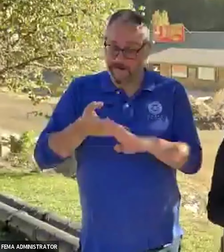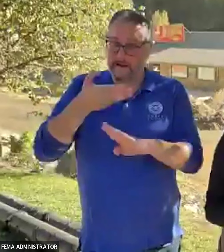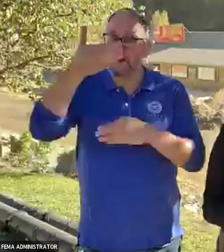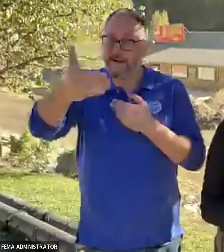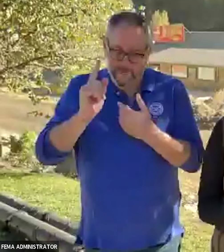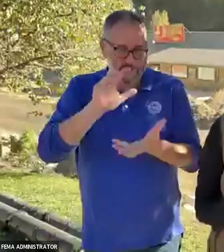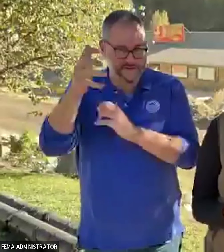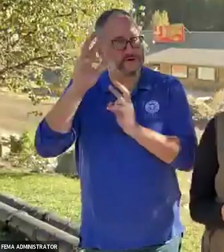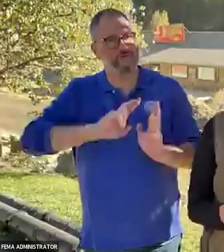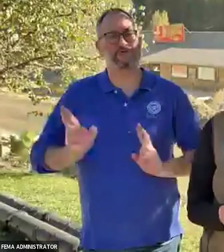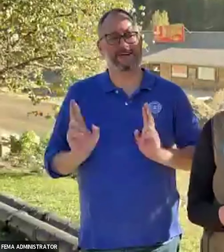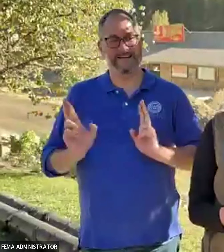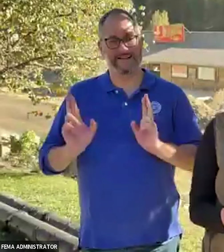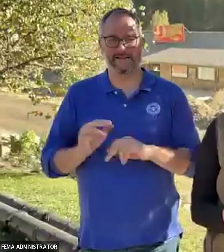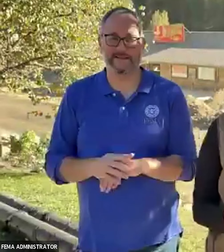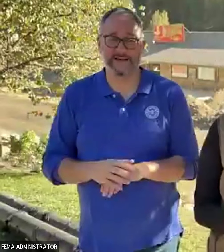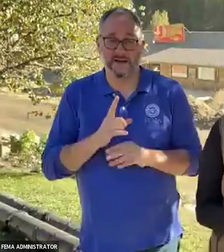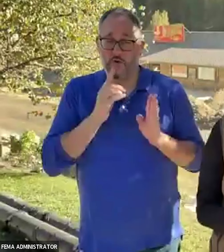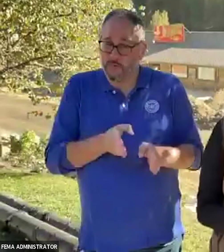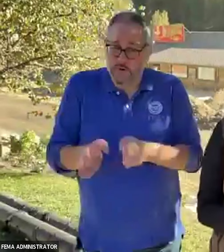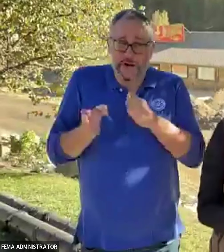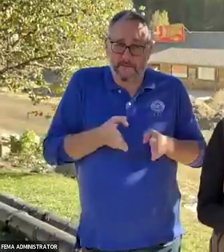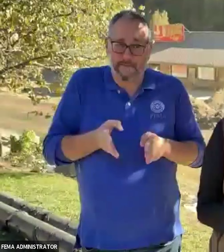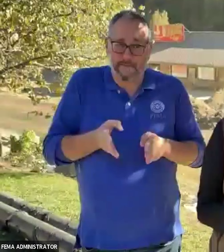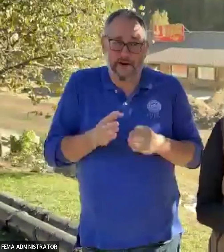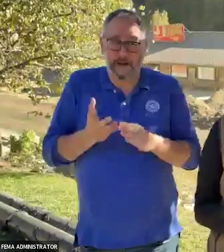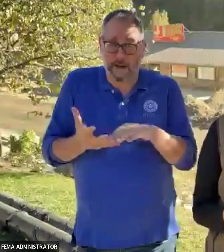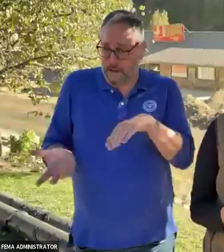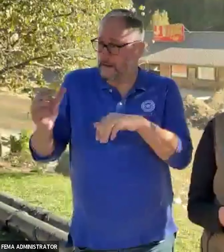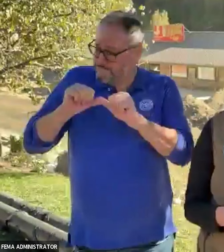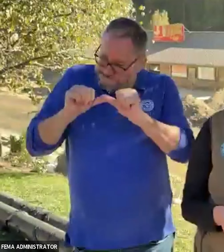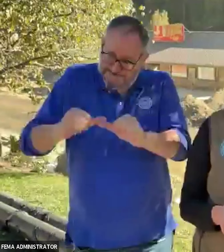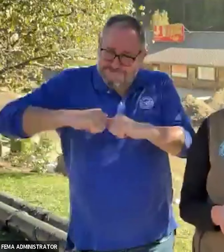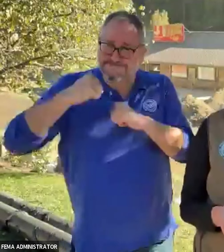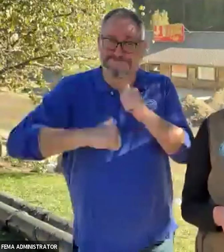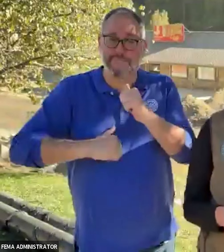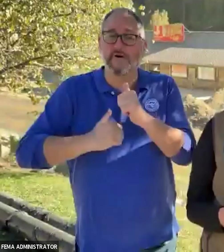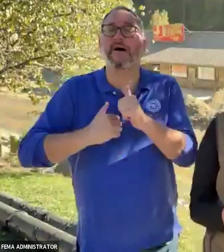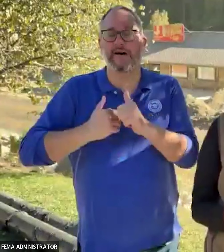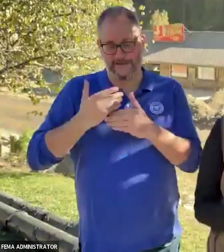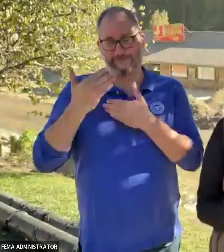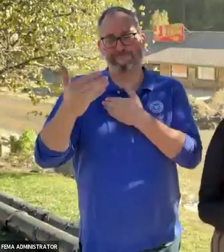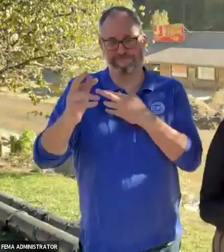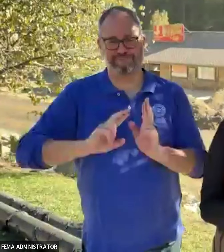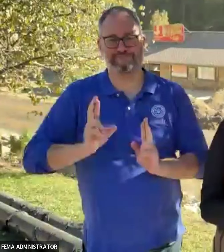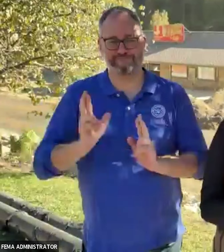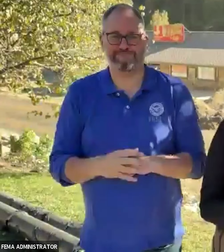To not just repair communities, but build them back more resilient for future incidents. This is what we at FEMA do.